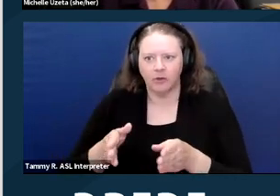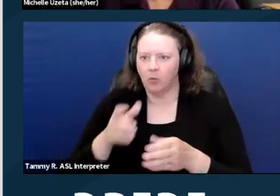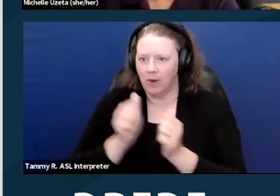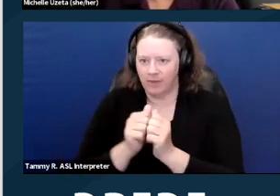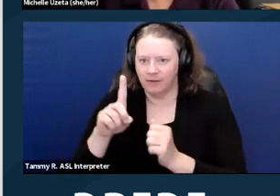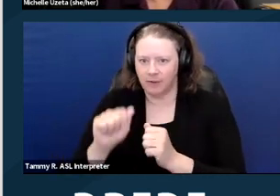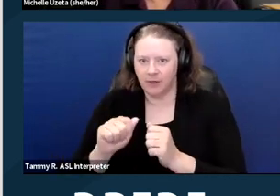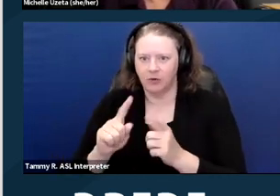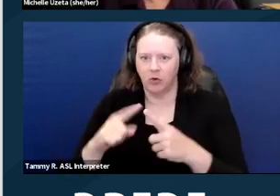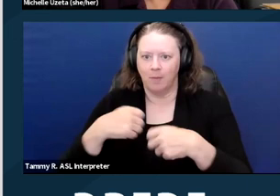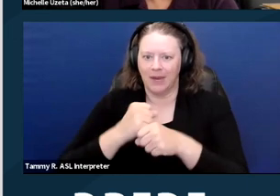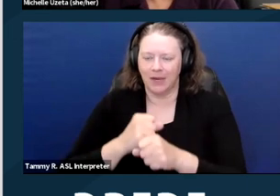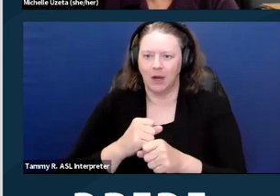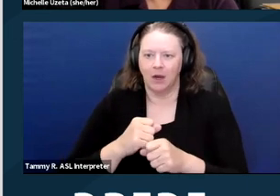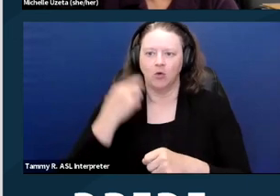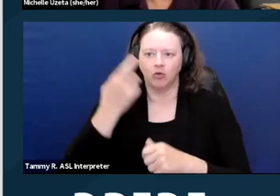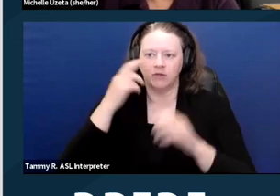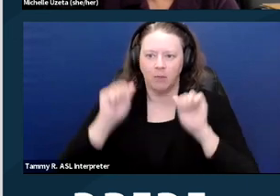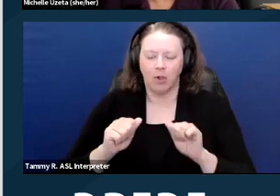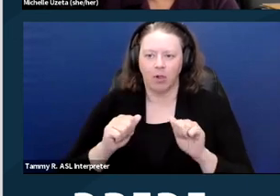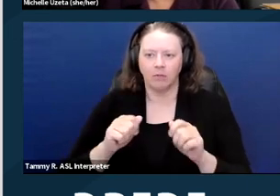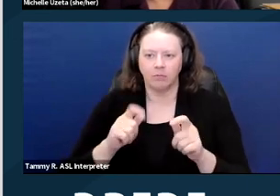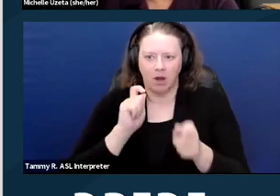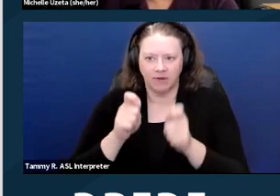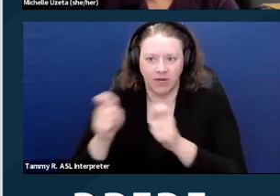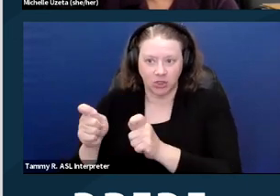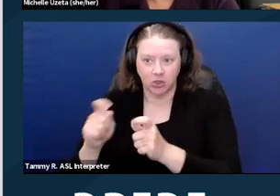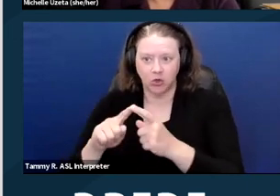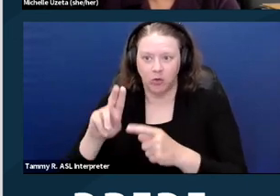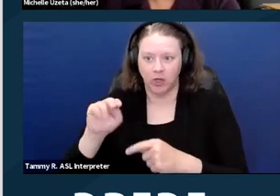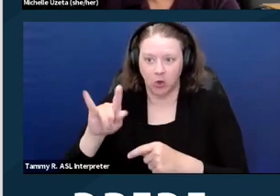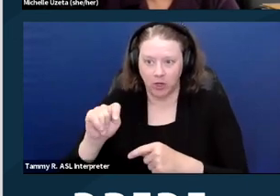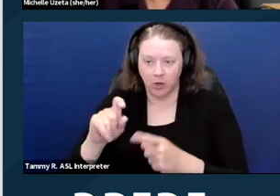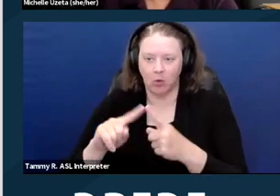to their unit or common areas. And a reasonable modification is generally